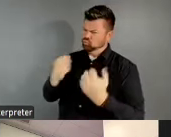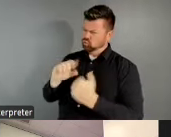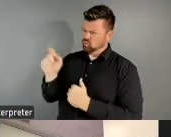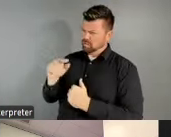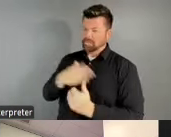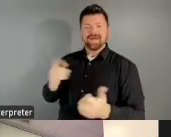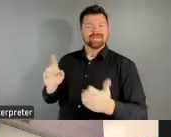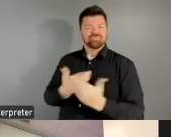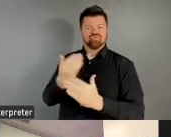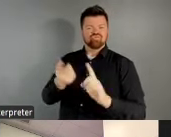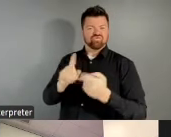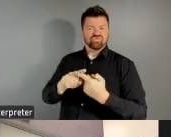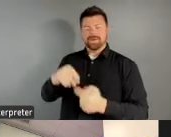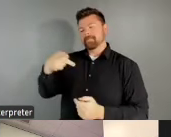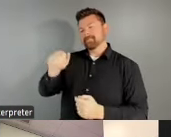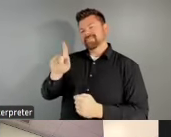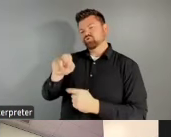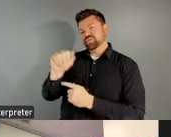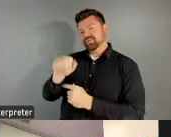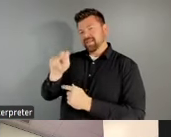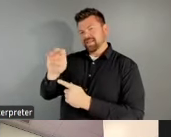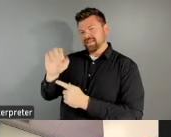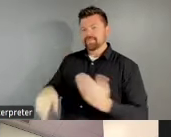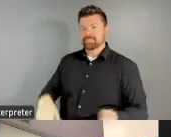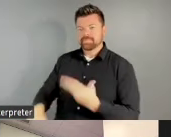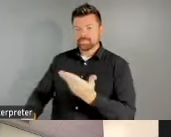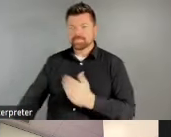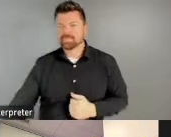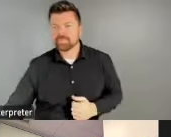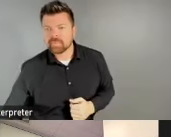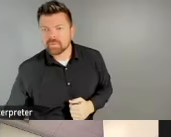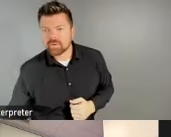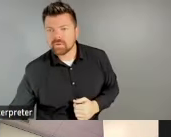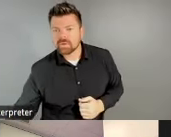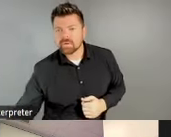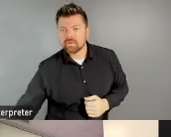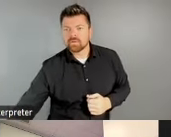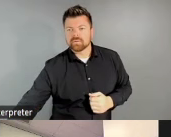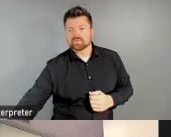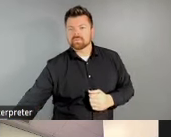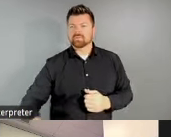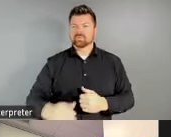Patricia from the NEA, to sort of share what we've learned from this research project to date. What